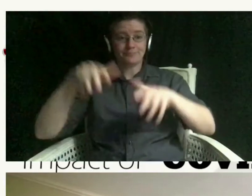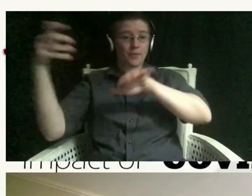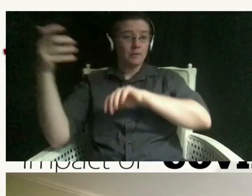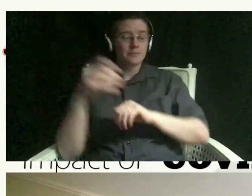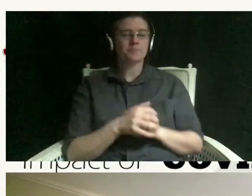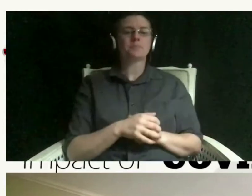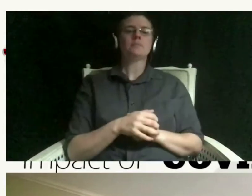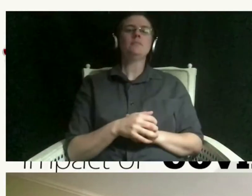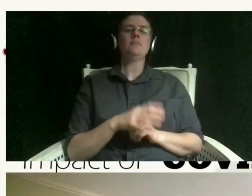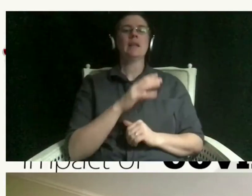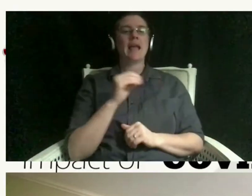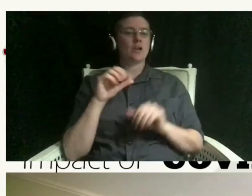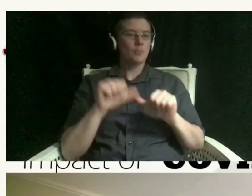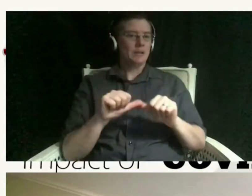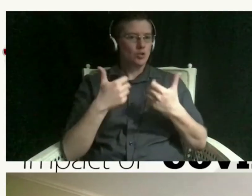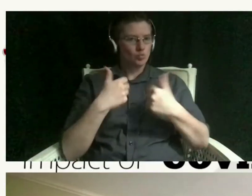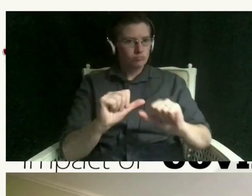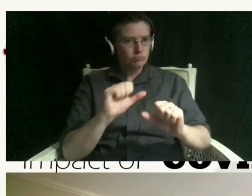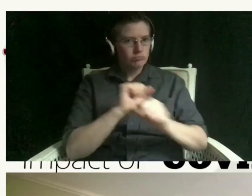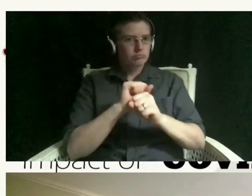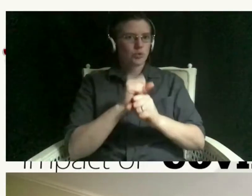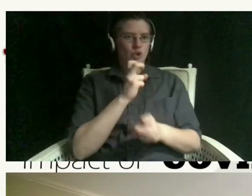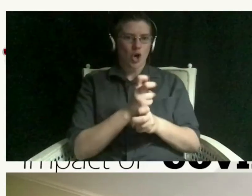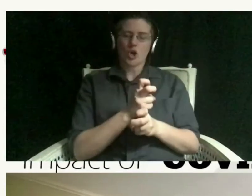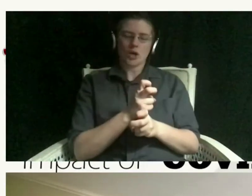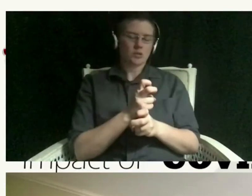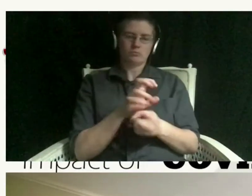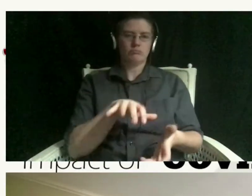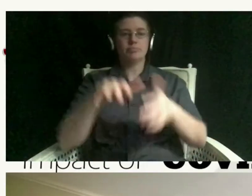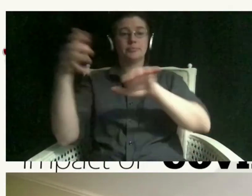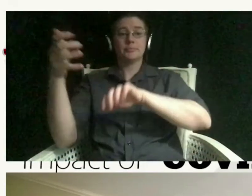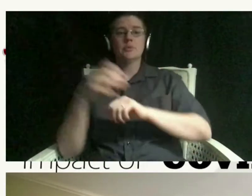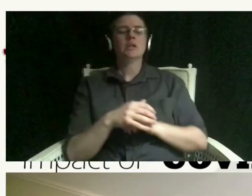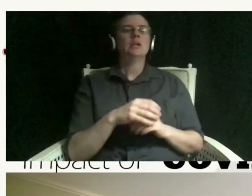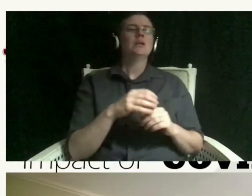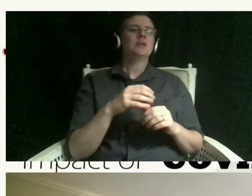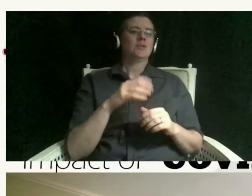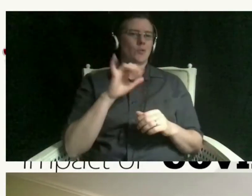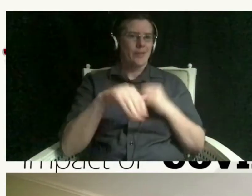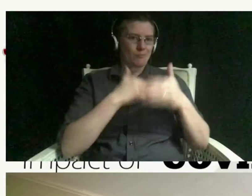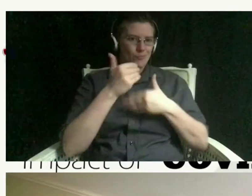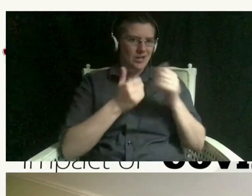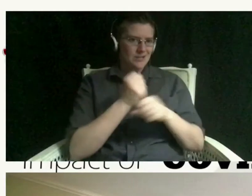to bring your best effort to it and so that whole process just makes people angry and many students